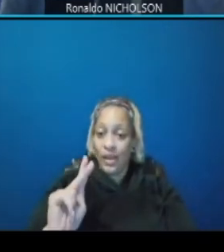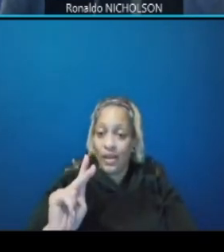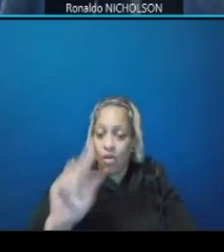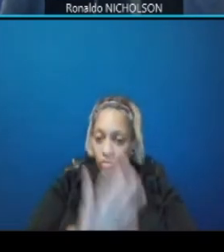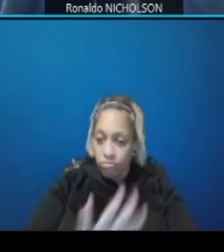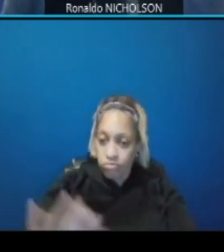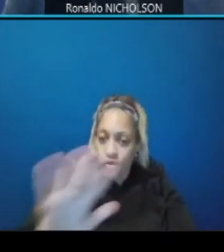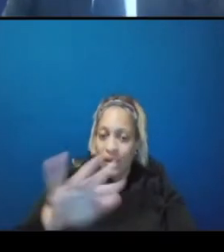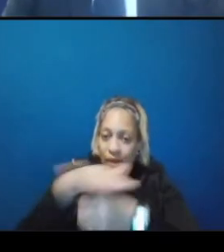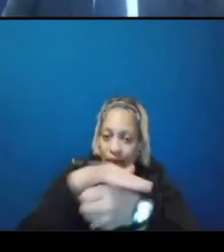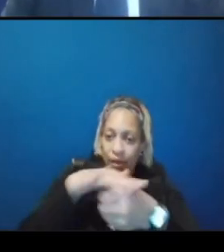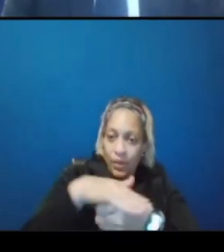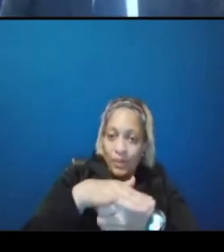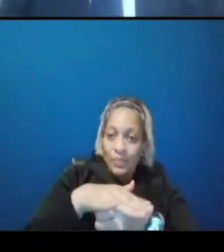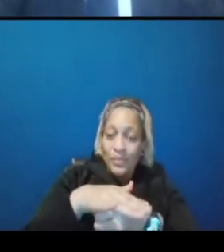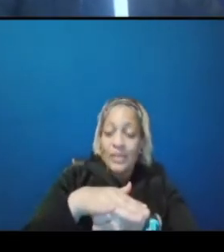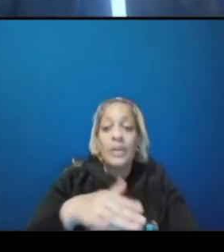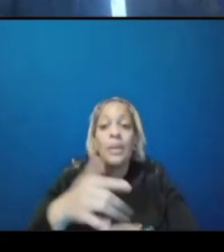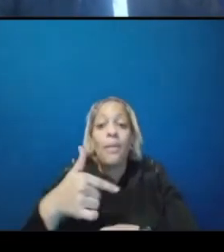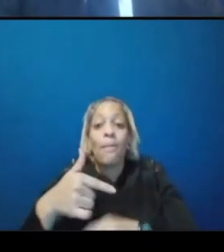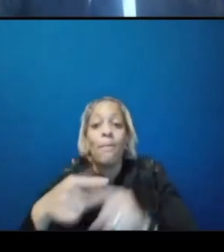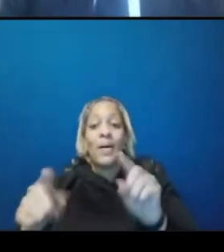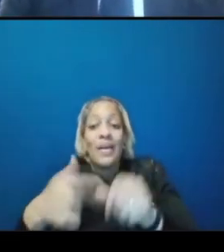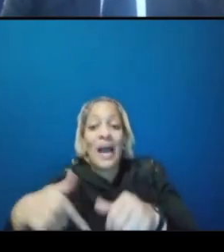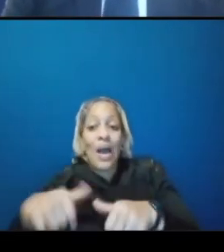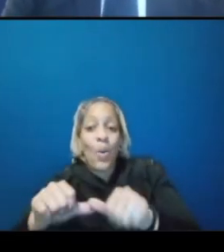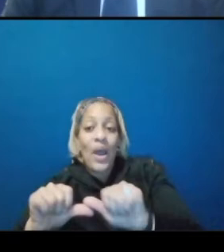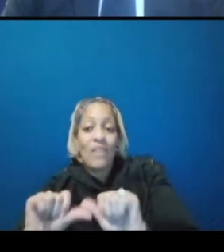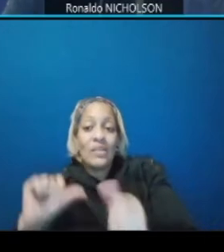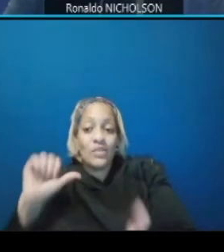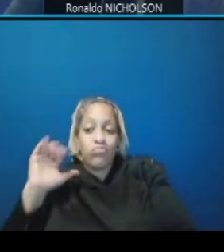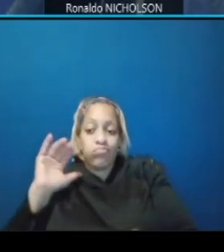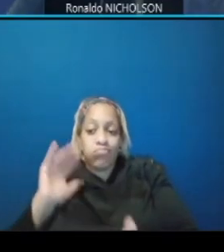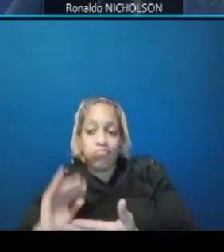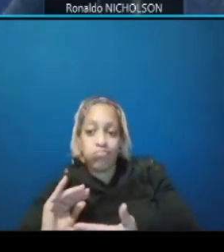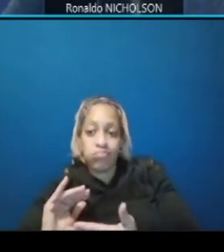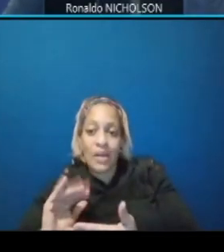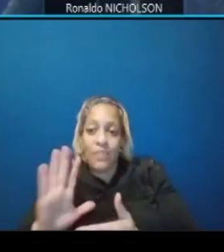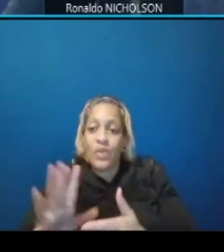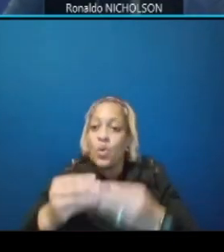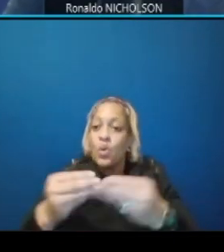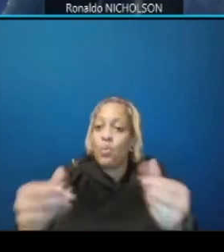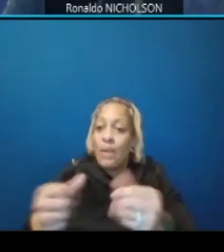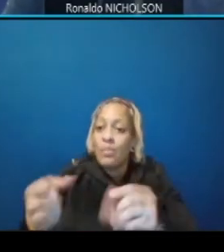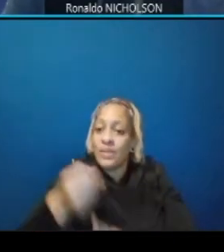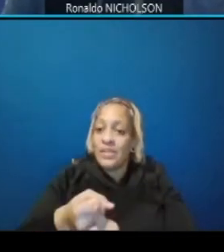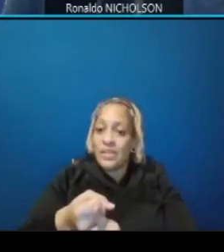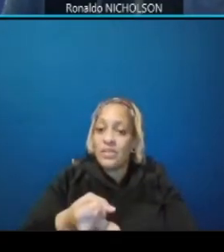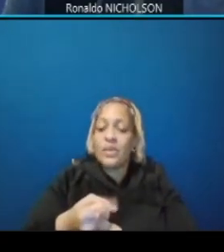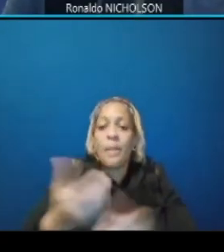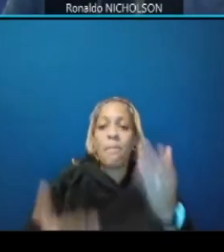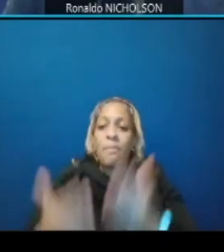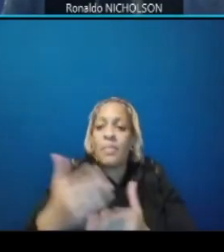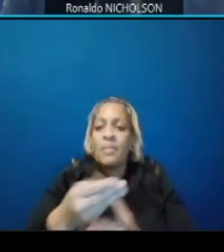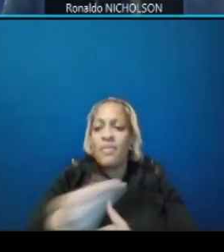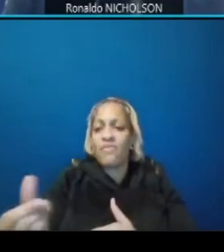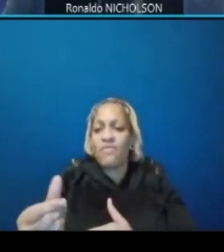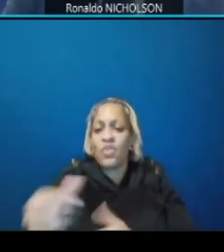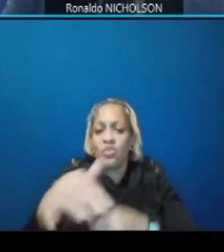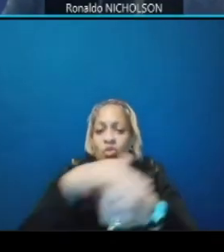in the effort to minimize property impacts there may be several locations where our 10-foot trail